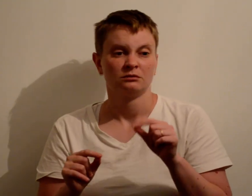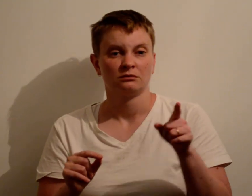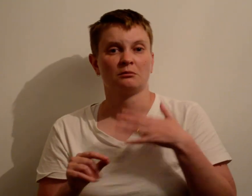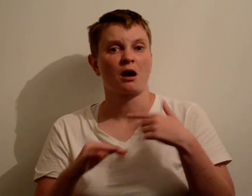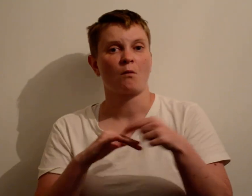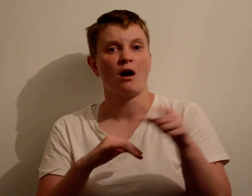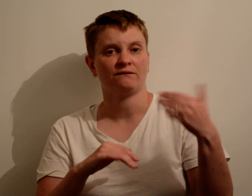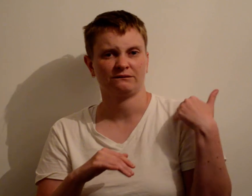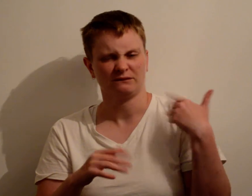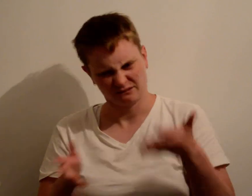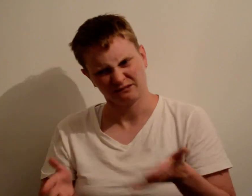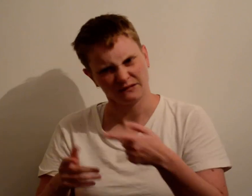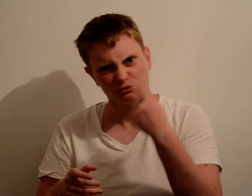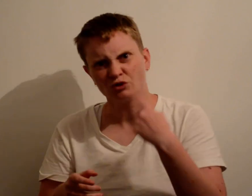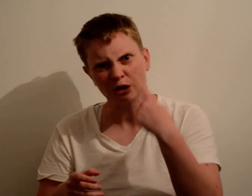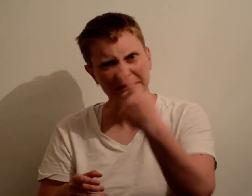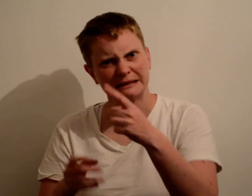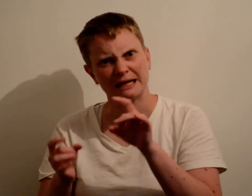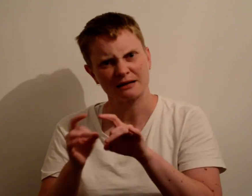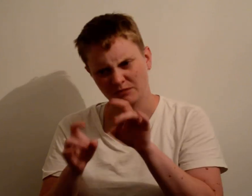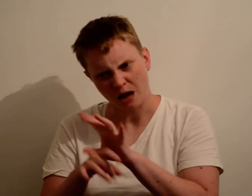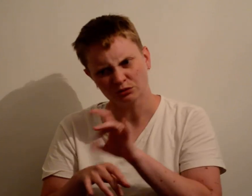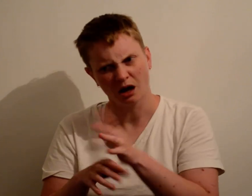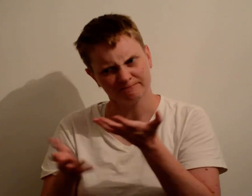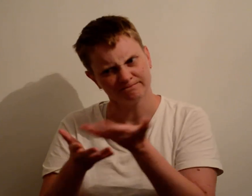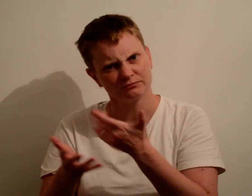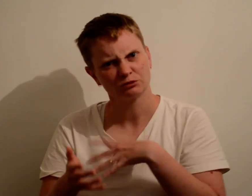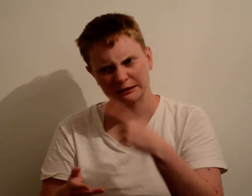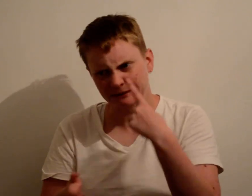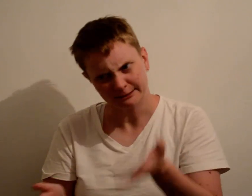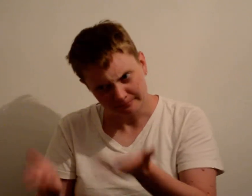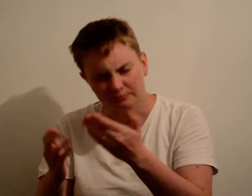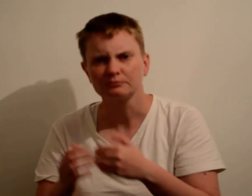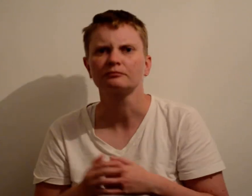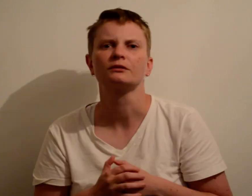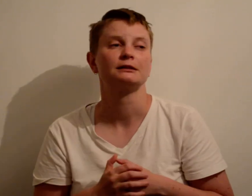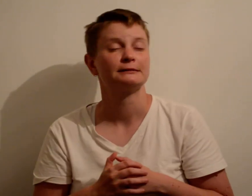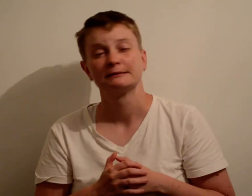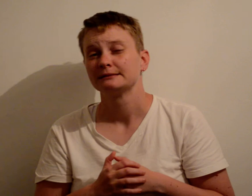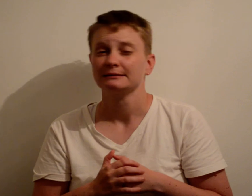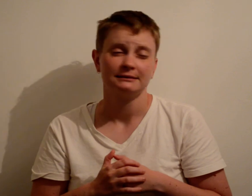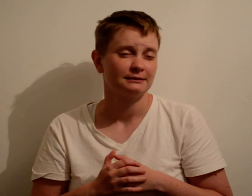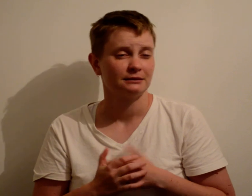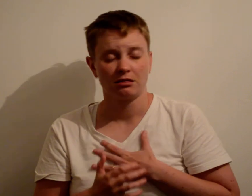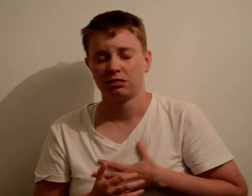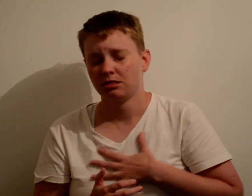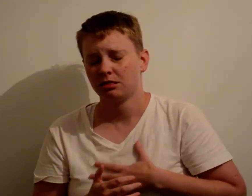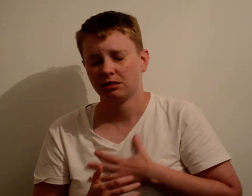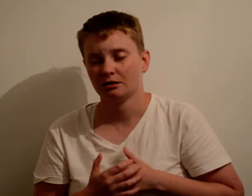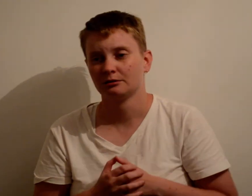My wife saw it and suggested that I should go and see a counsellor. I felt sick within myself for a while...